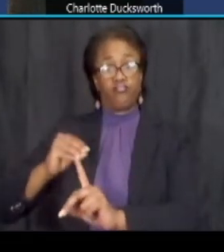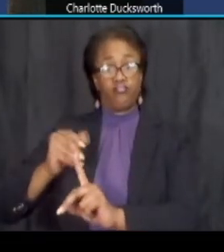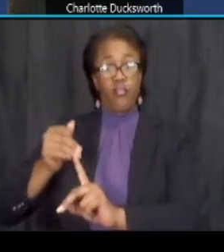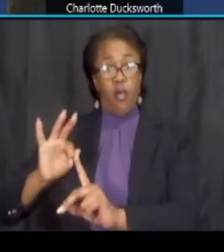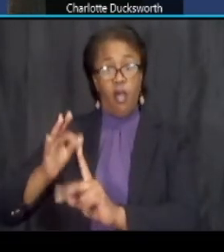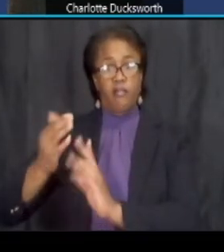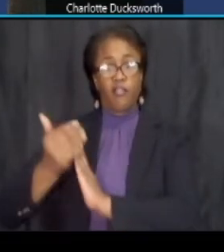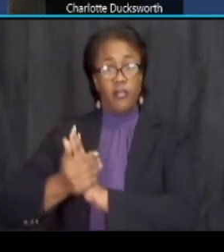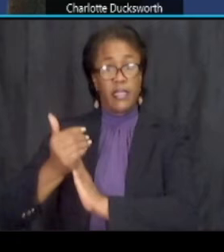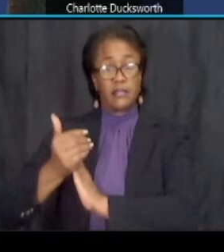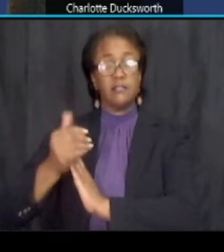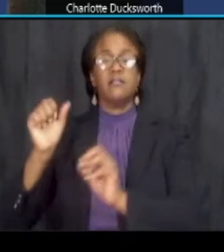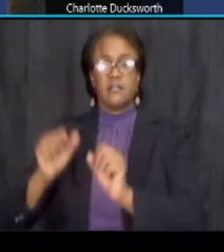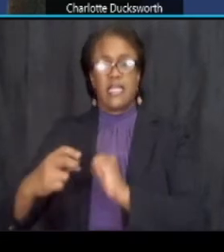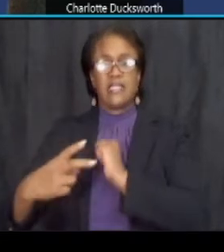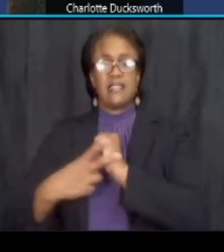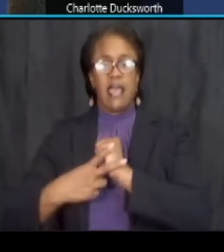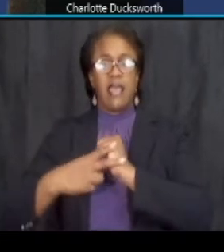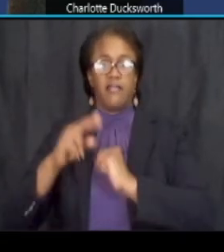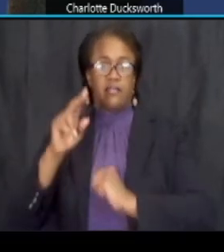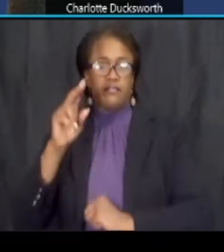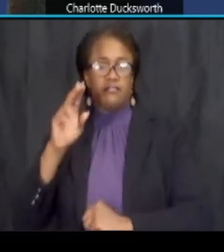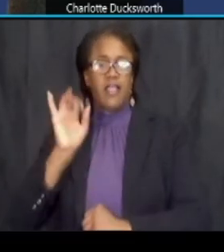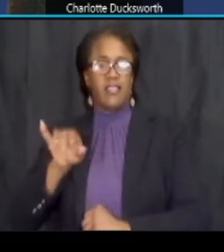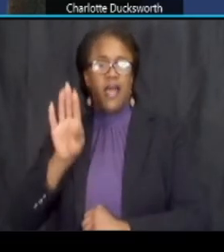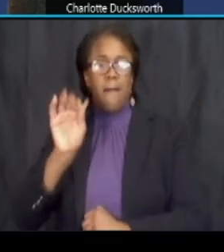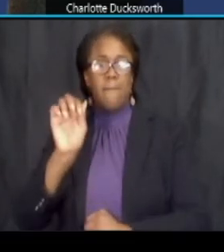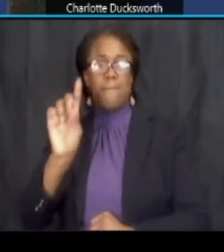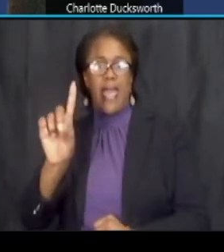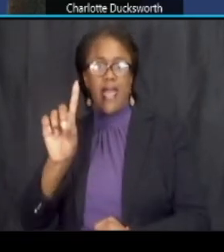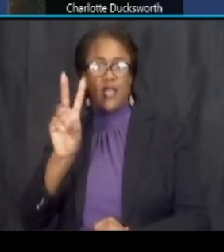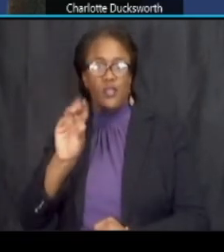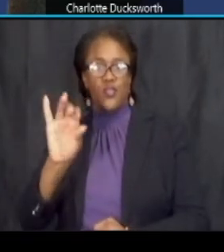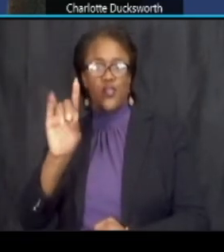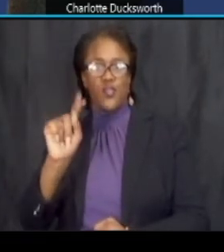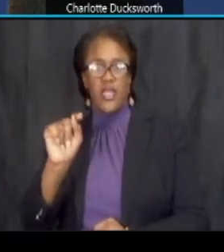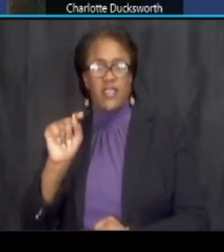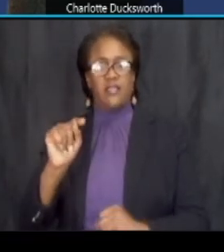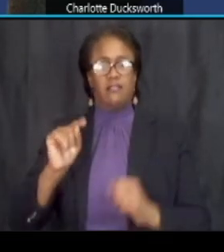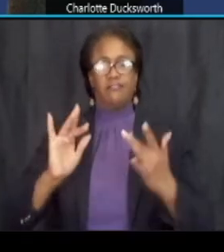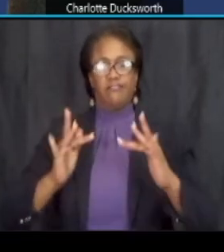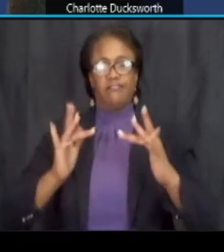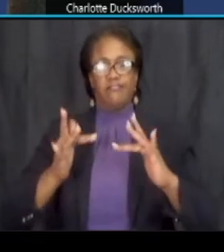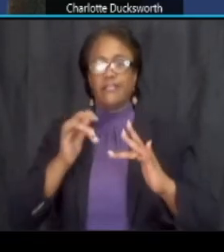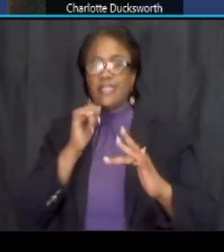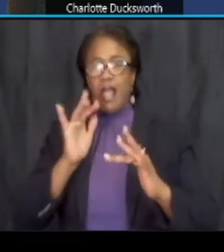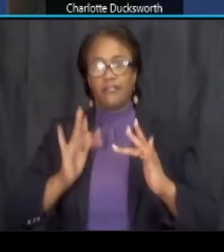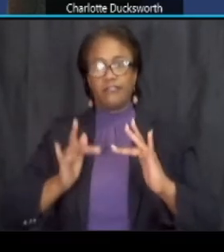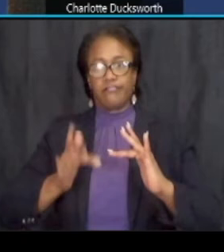that we can save bandwidth as we go through the project descriptions and the updates next slide